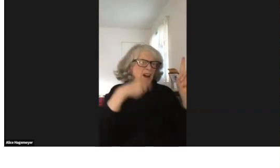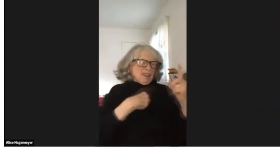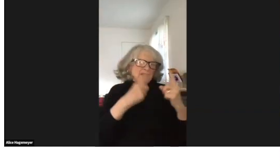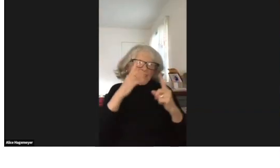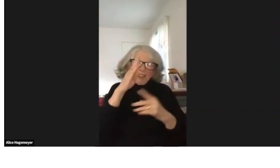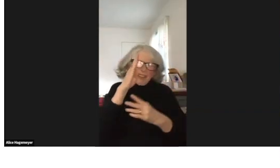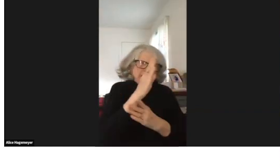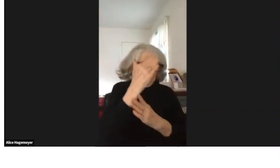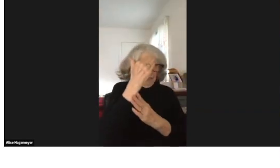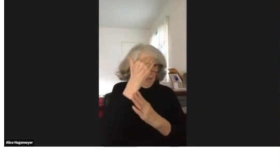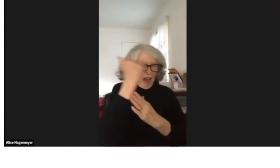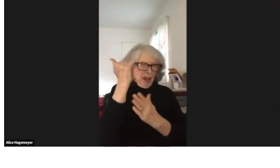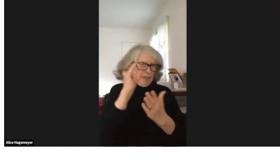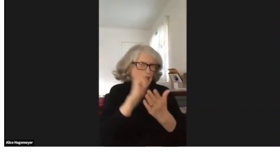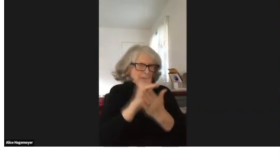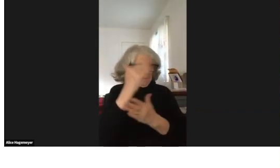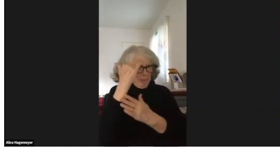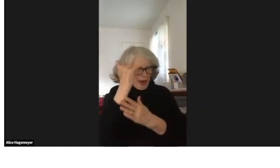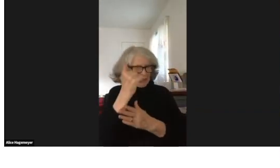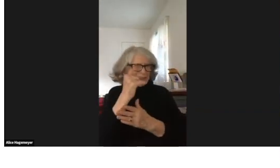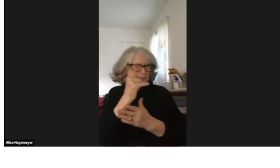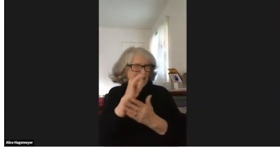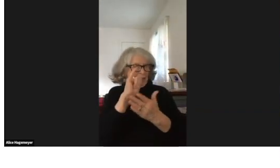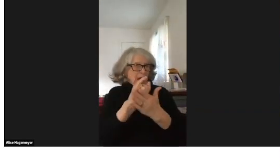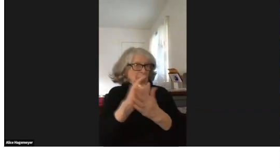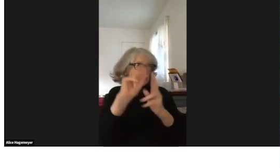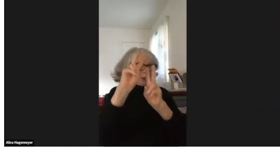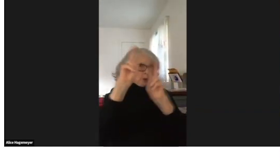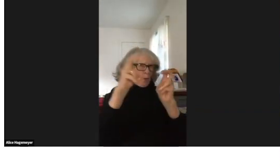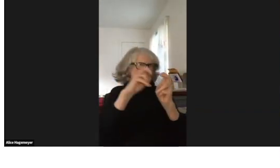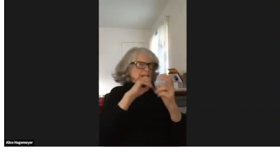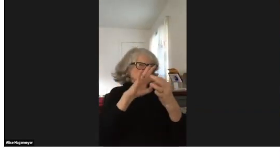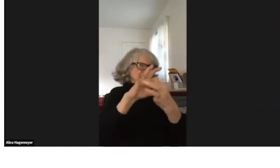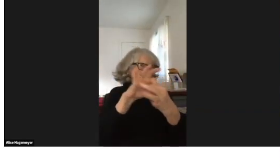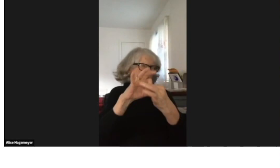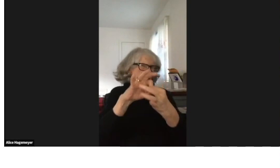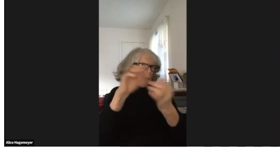So, this program was very successful. And I'll never forget that history.